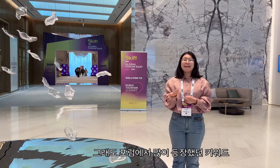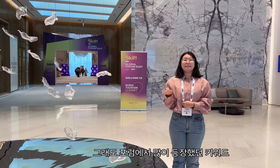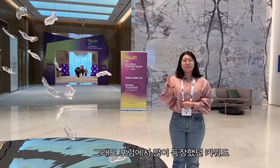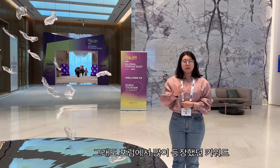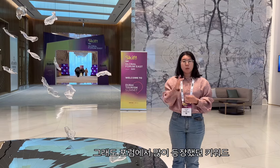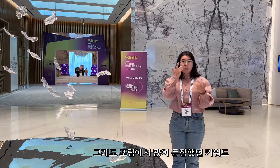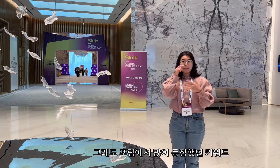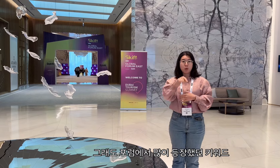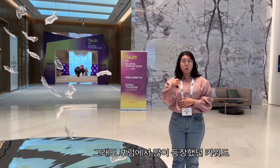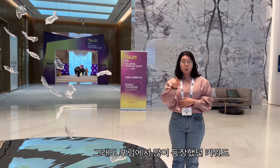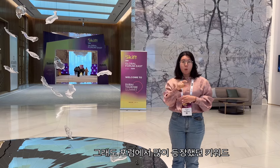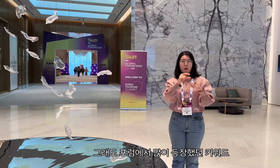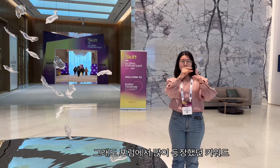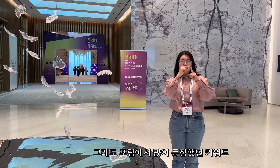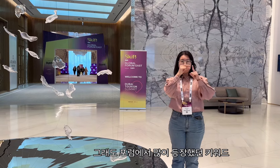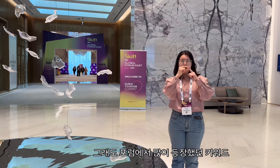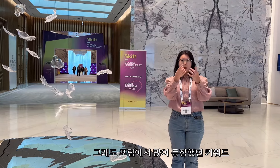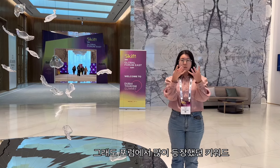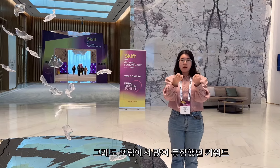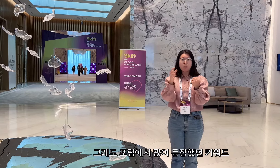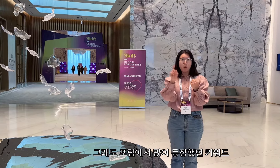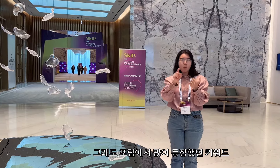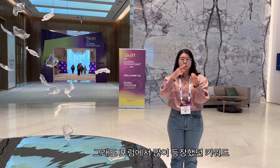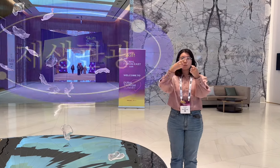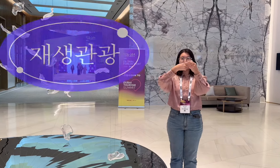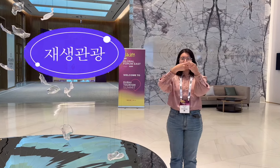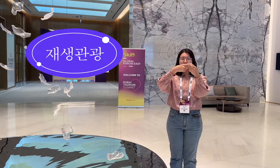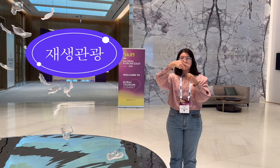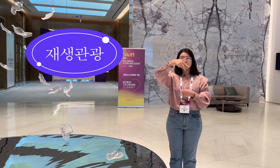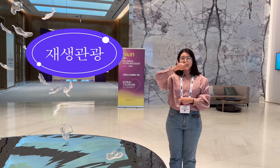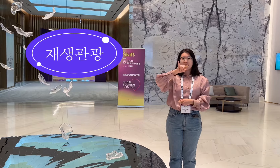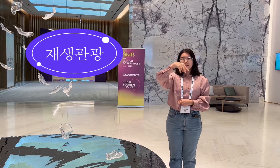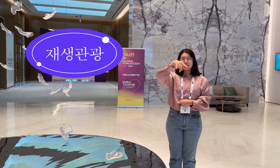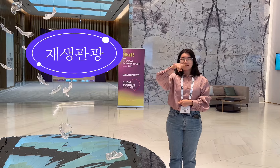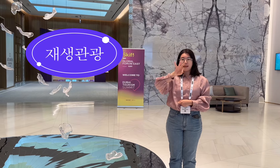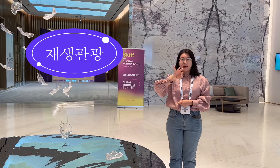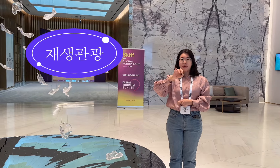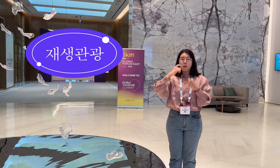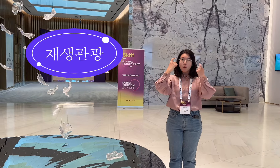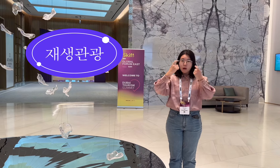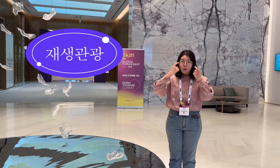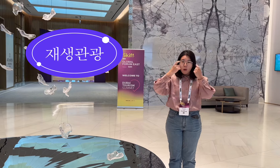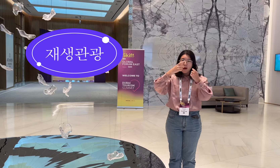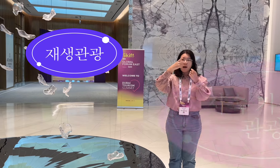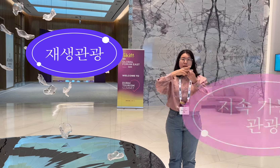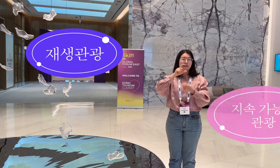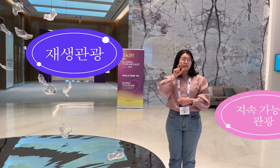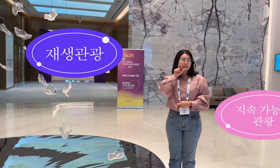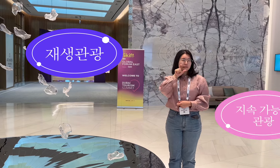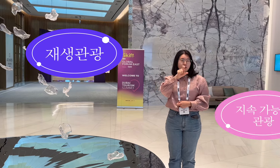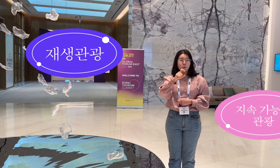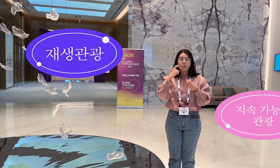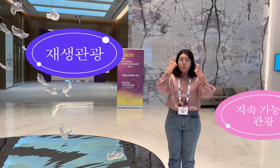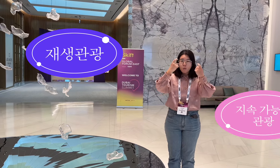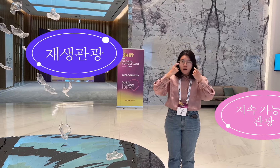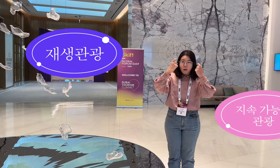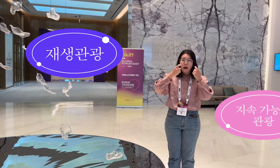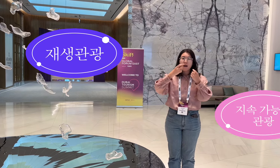Still, keywords that appeared a lot in the forum, regenerative tourism sustainable tourism